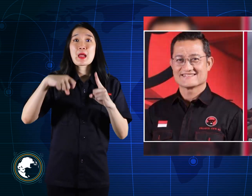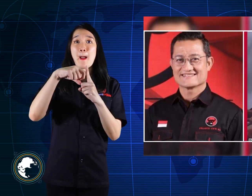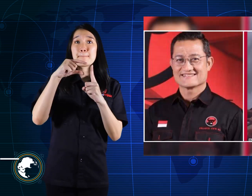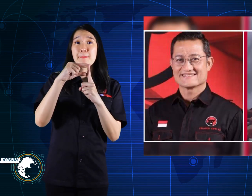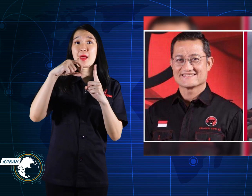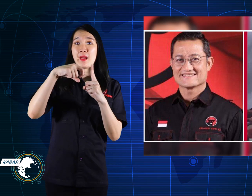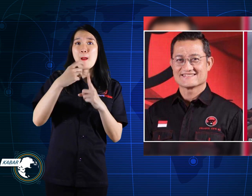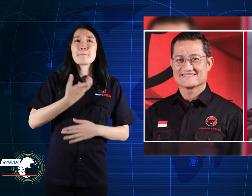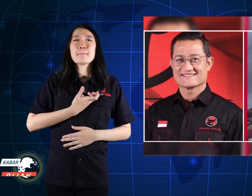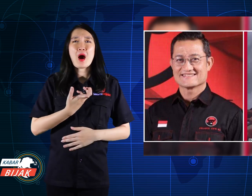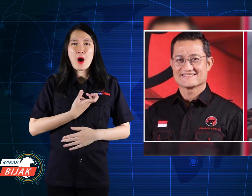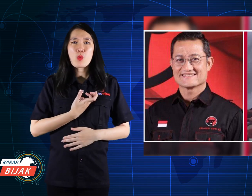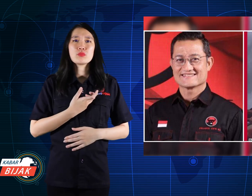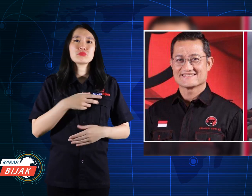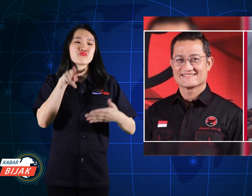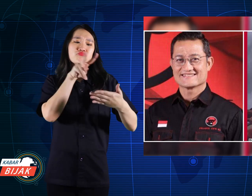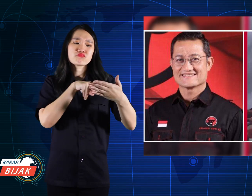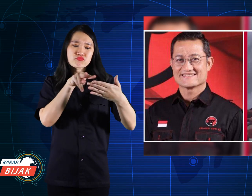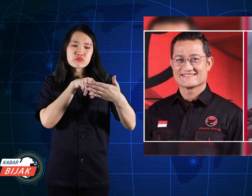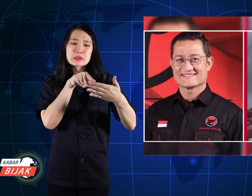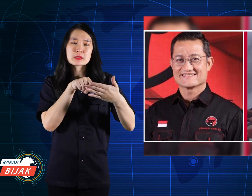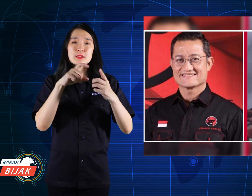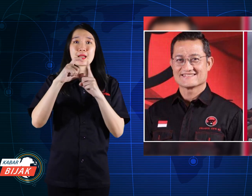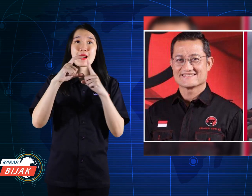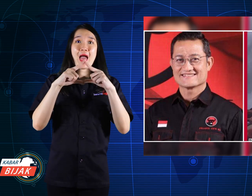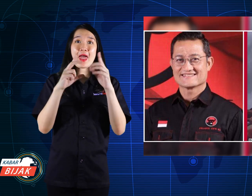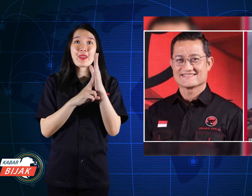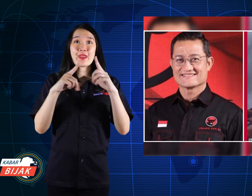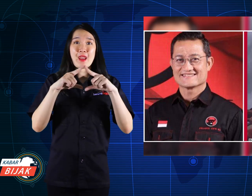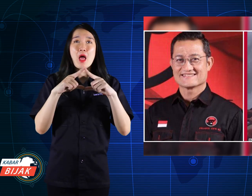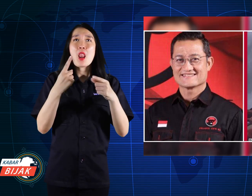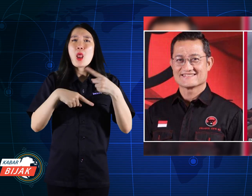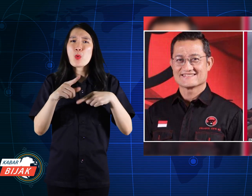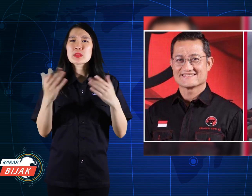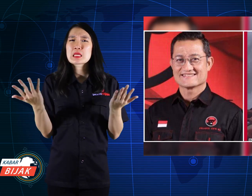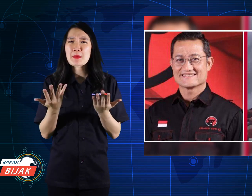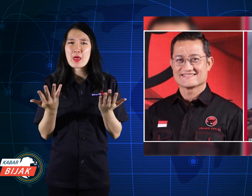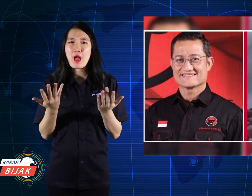The KPK will check where the funds come from.